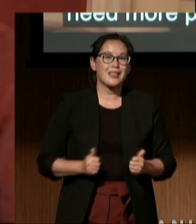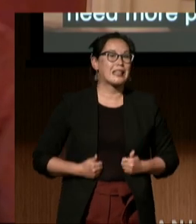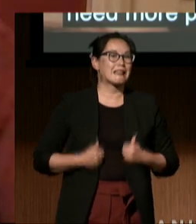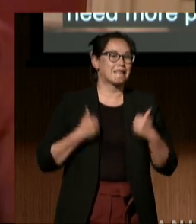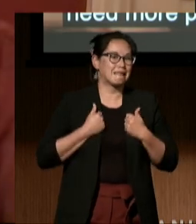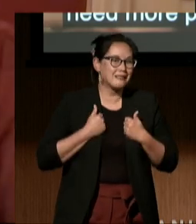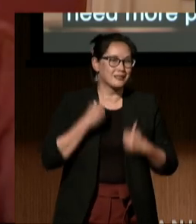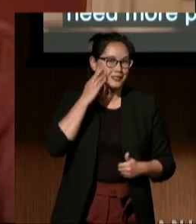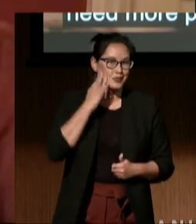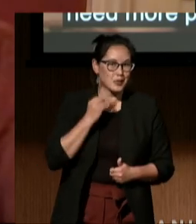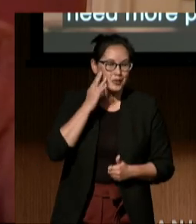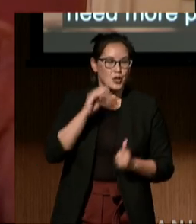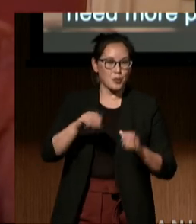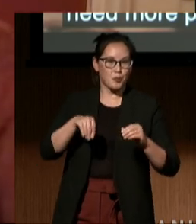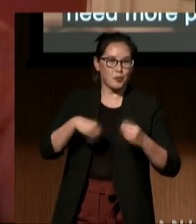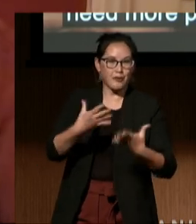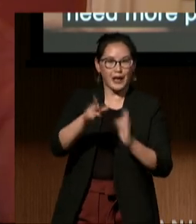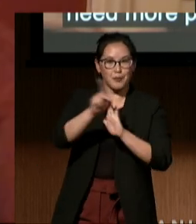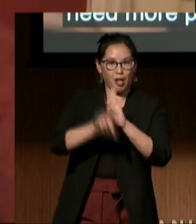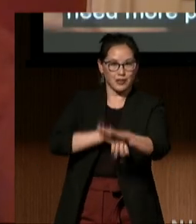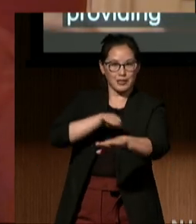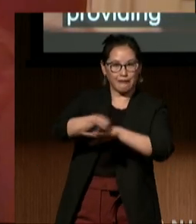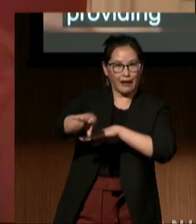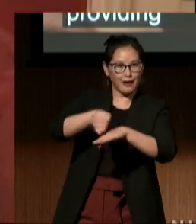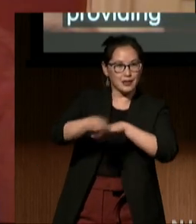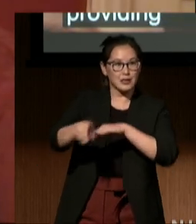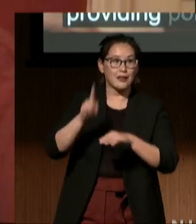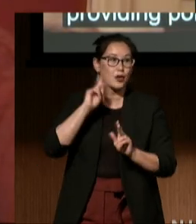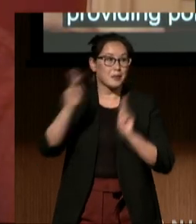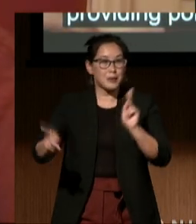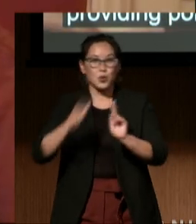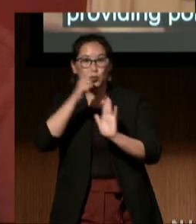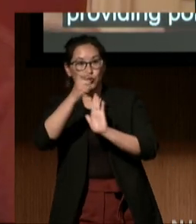providing policy advice to those who write our laws.